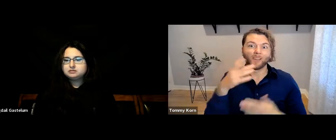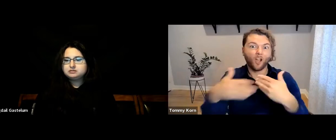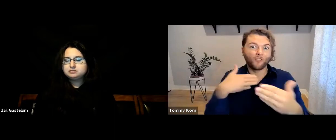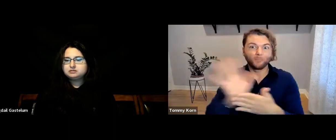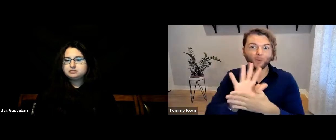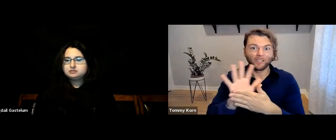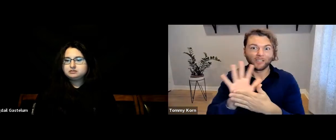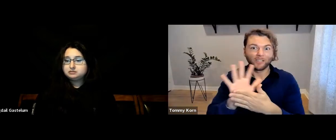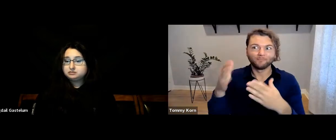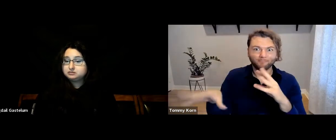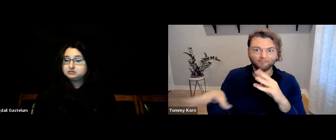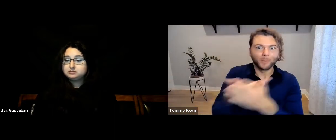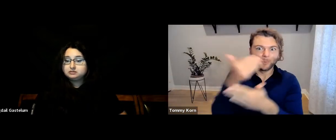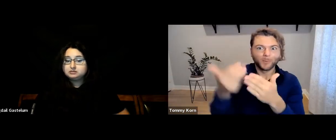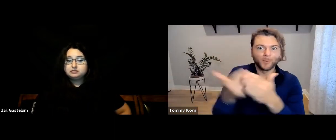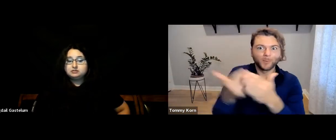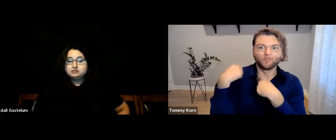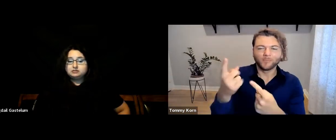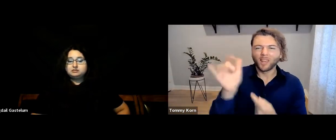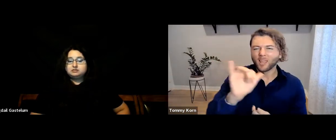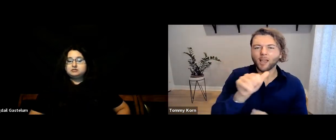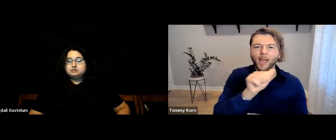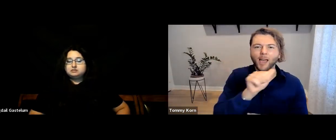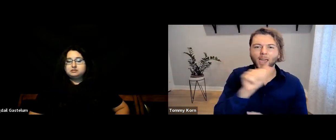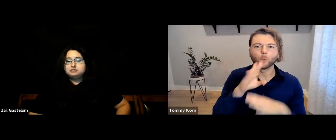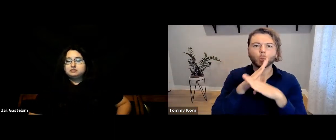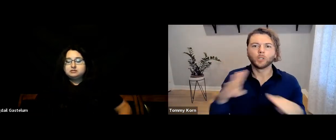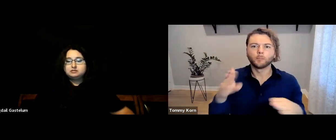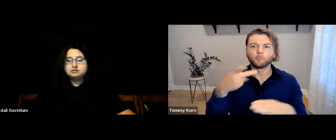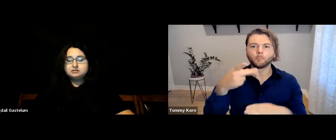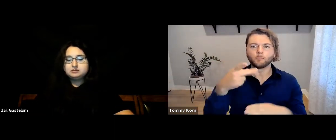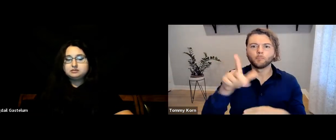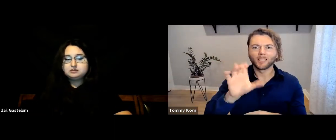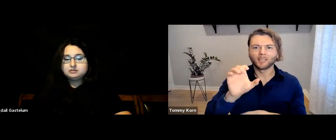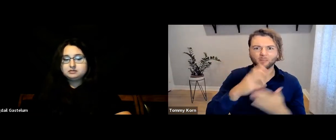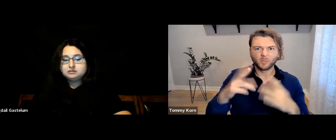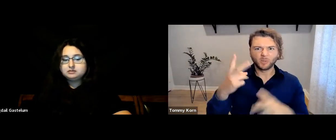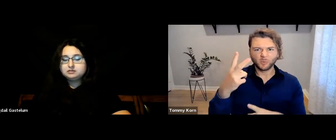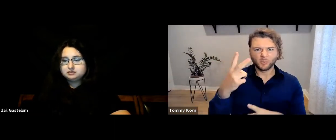Anyways, there was also another recent movie: A Quiet Place Part II.